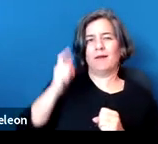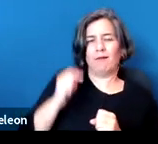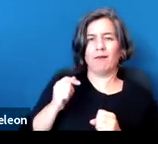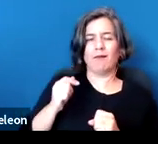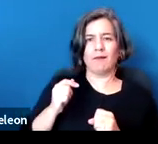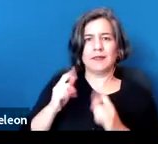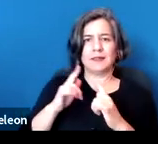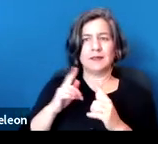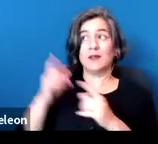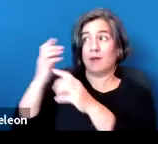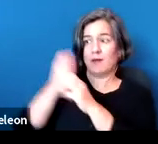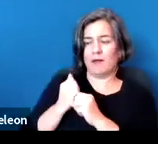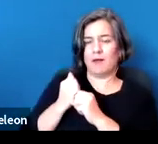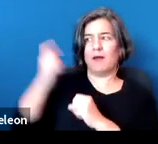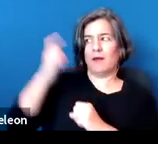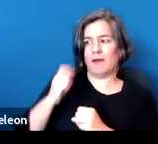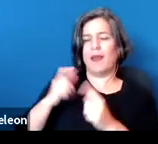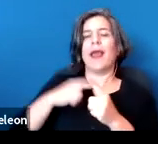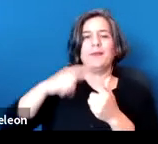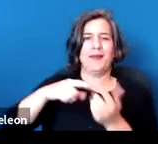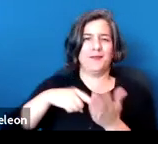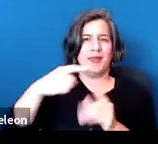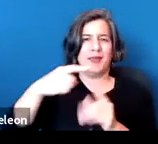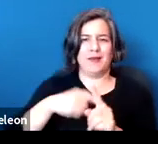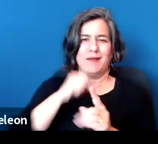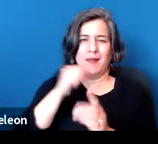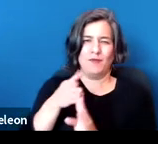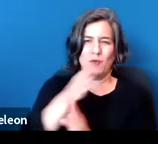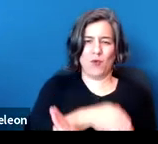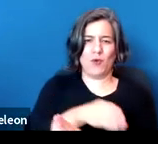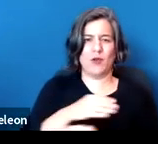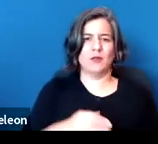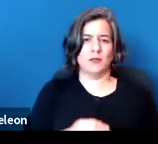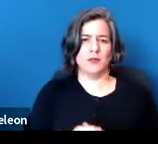And then, of course, a communication adjustment, so requesting an accommodation